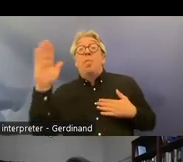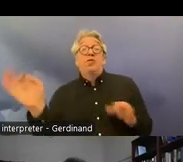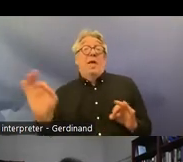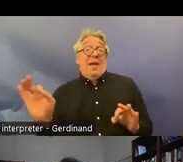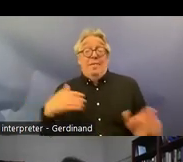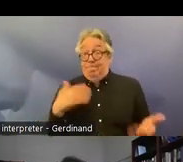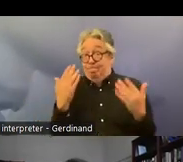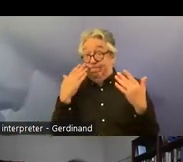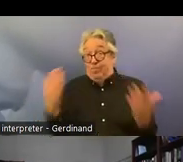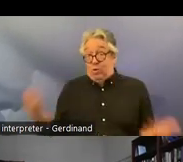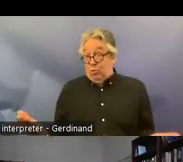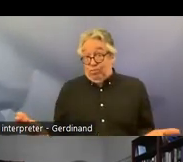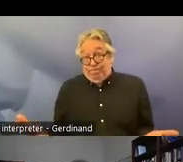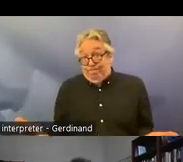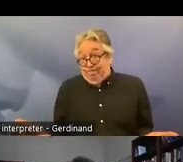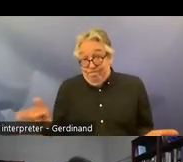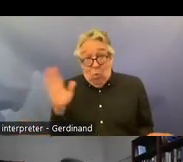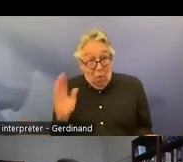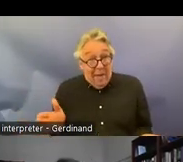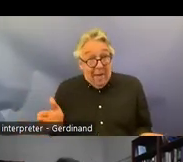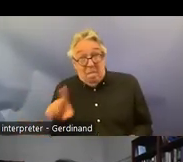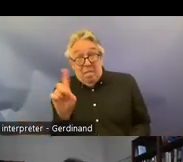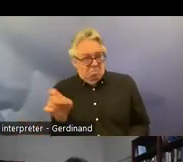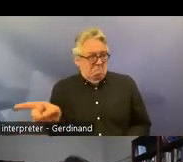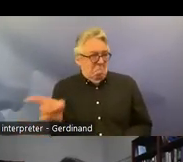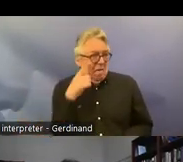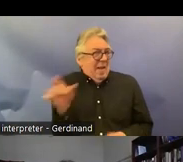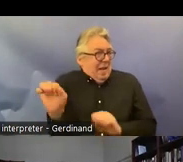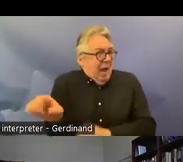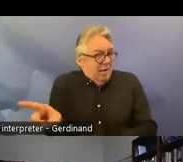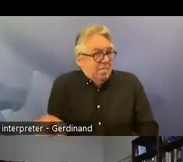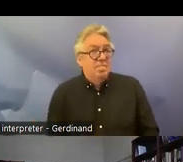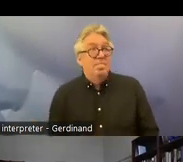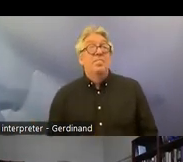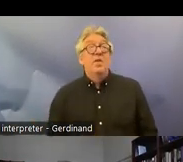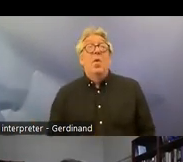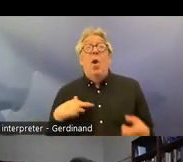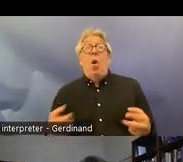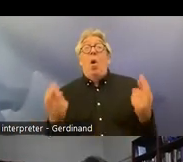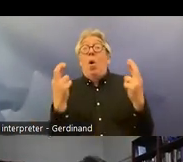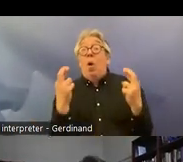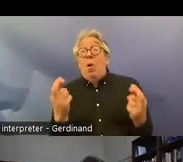anybody else but what we hope is that our report and the whole process